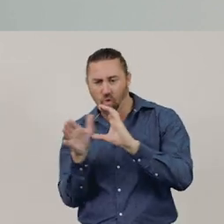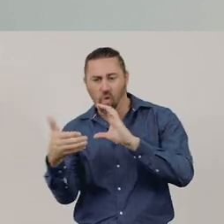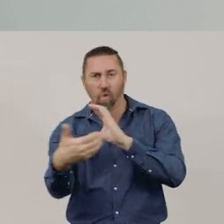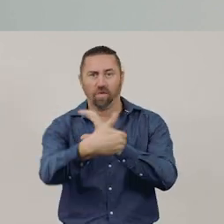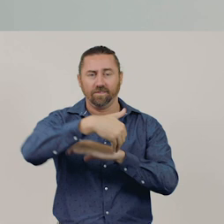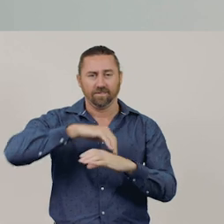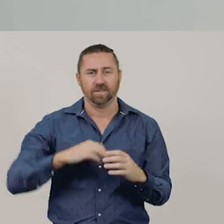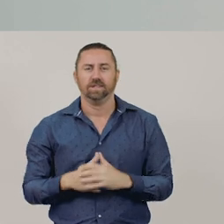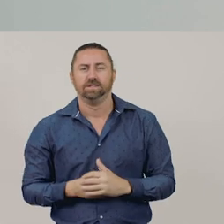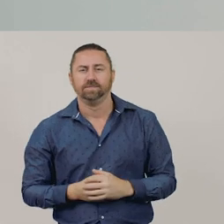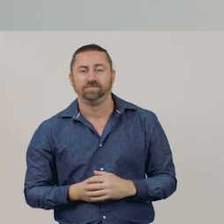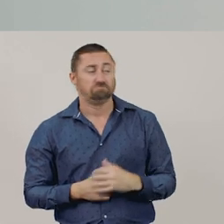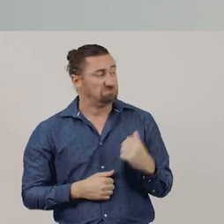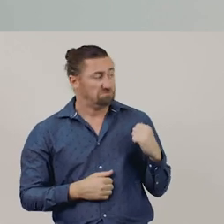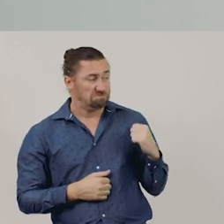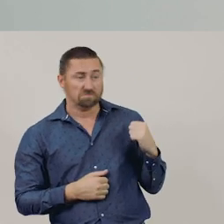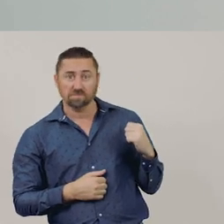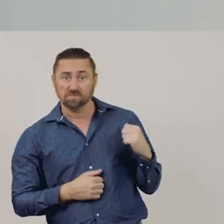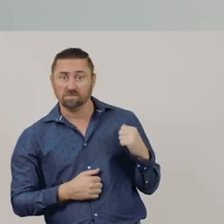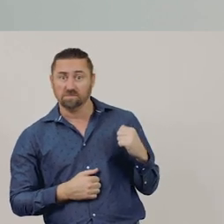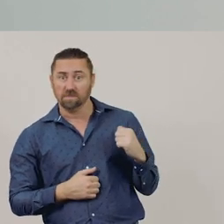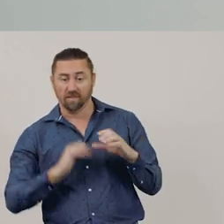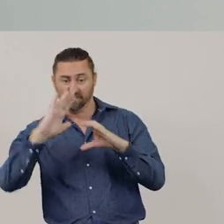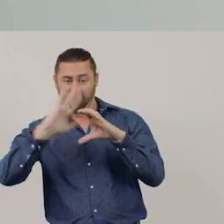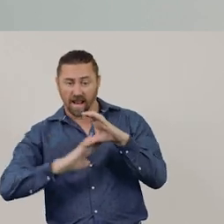And these both have flat and curved surfaces.